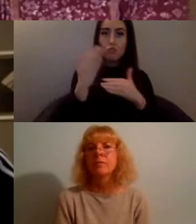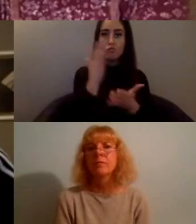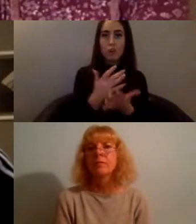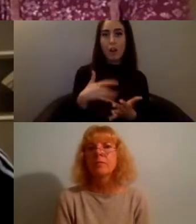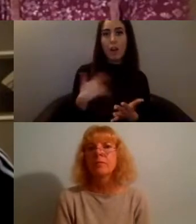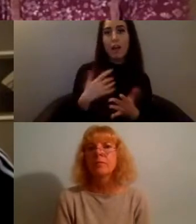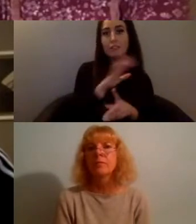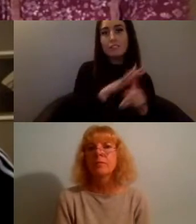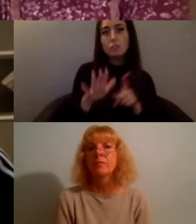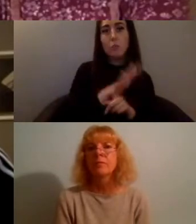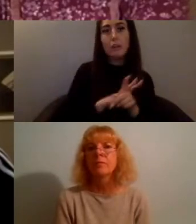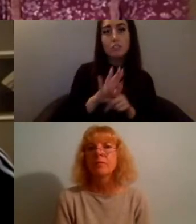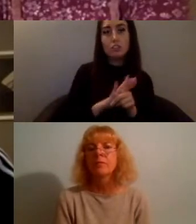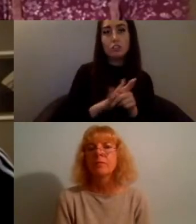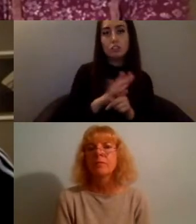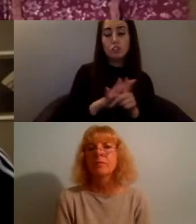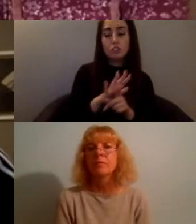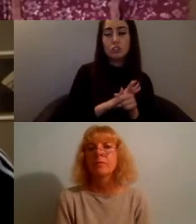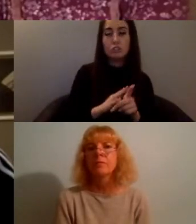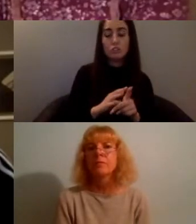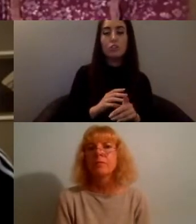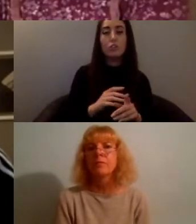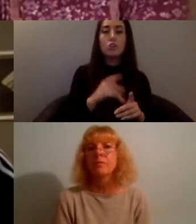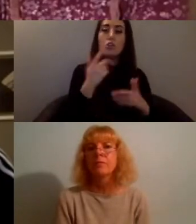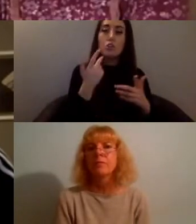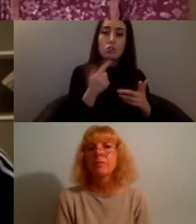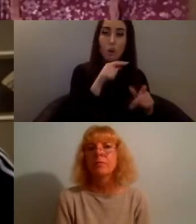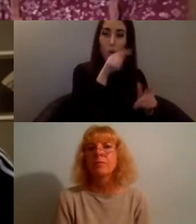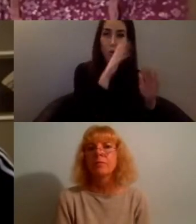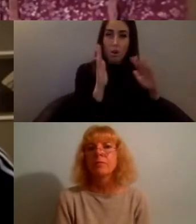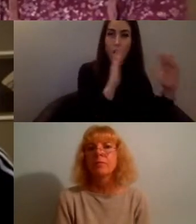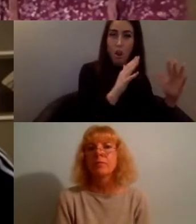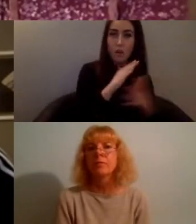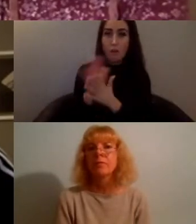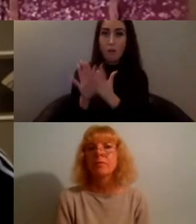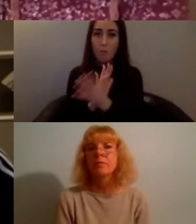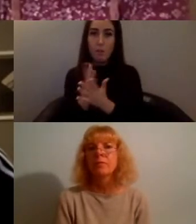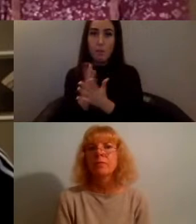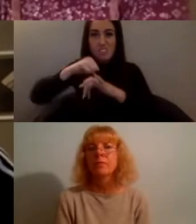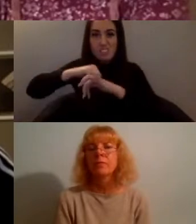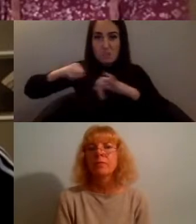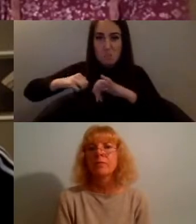the spaces for reflection and growth can you create those spaces for reflection and growth